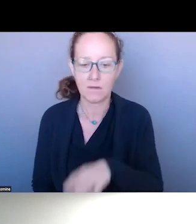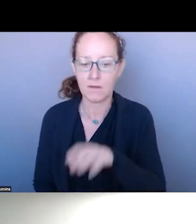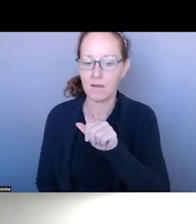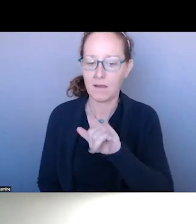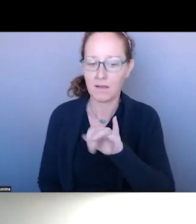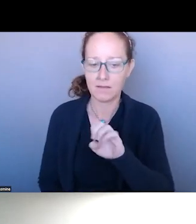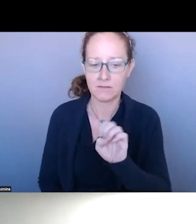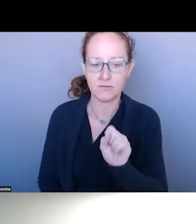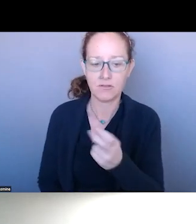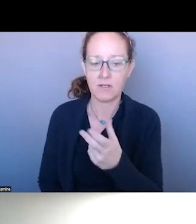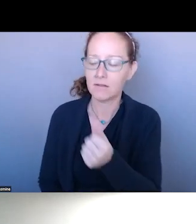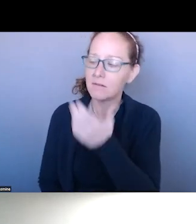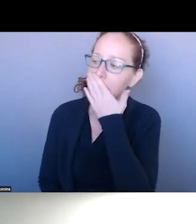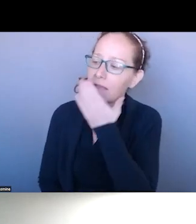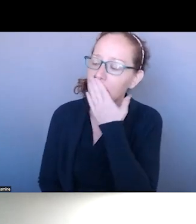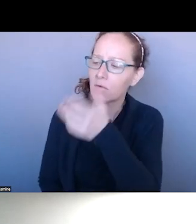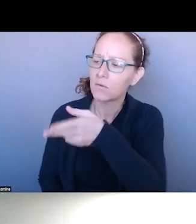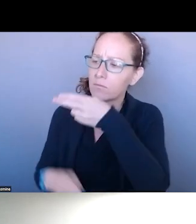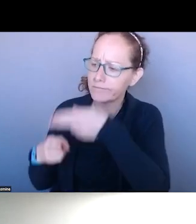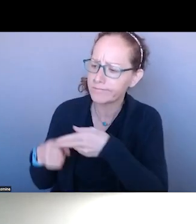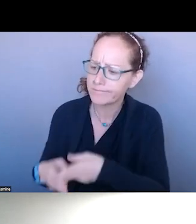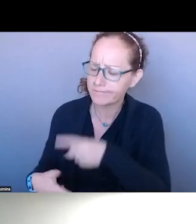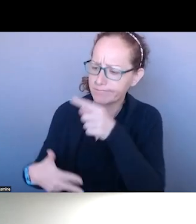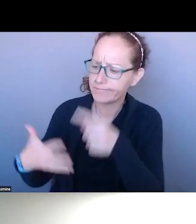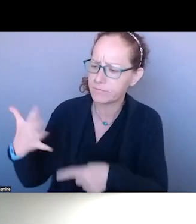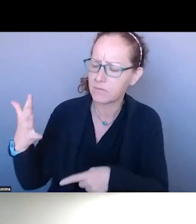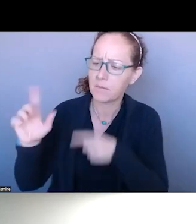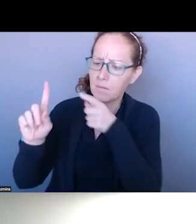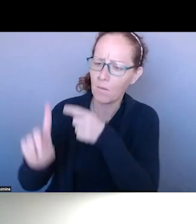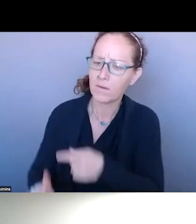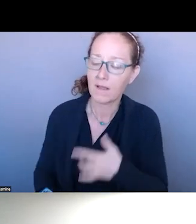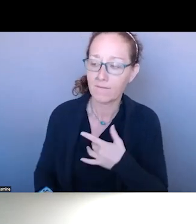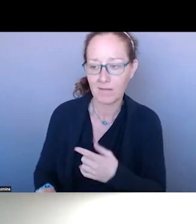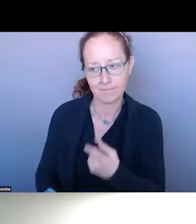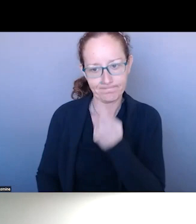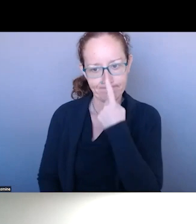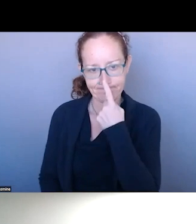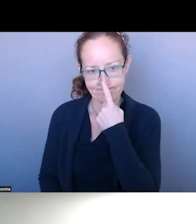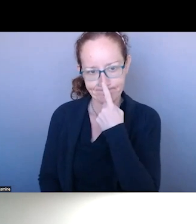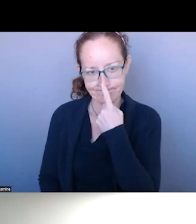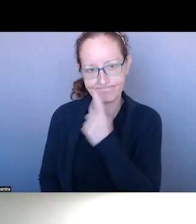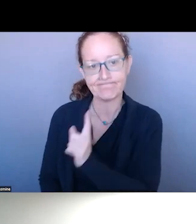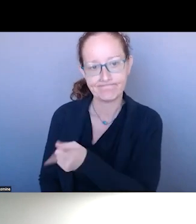OF POINTS THAT I THINK ARE REALLY SPOT ON, OF COURSE. AS ALWAYS.